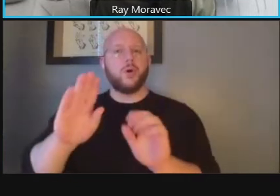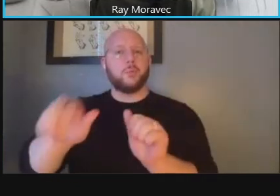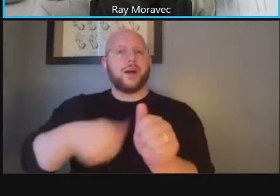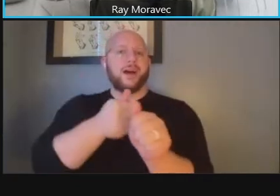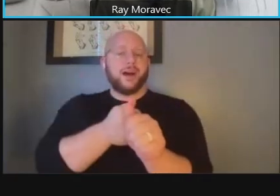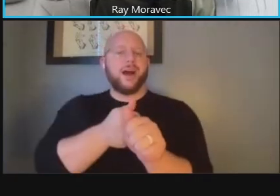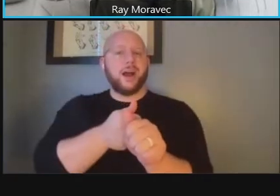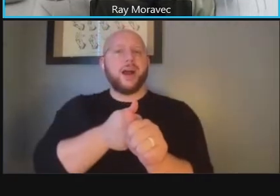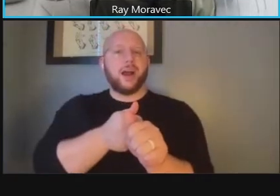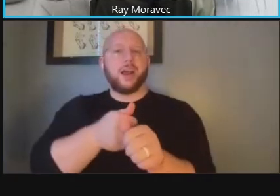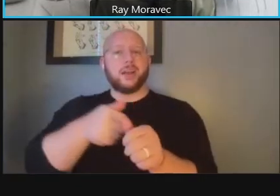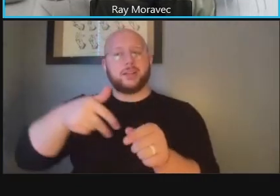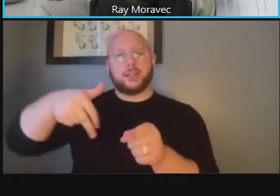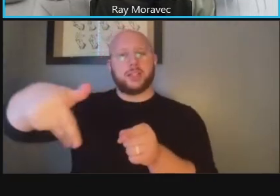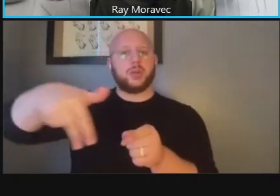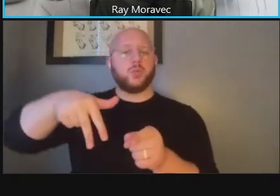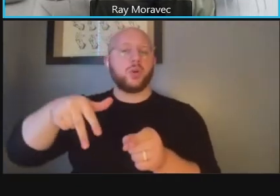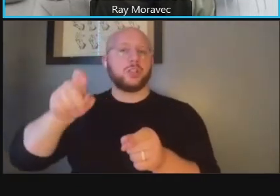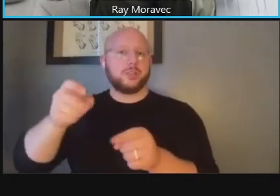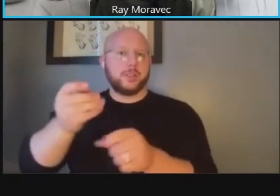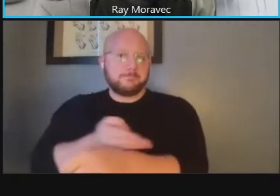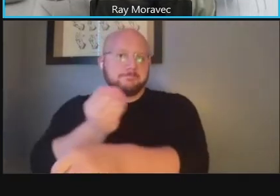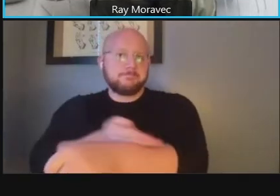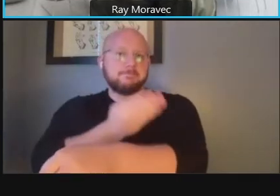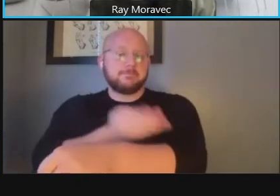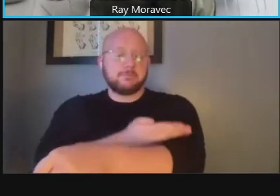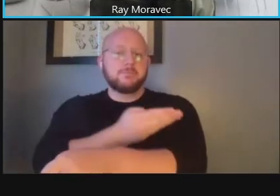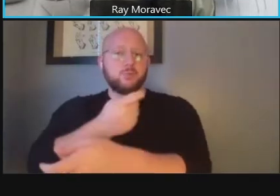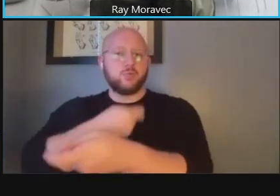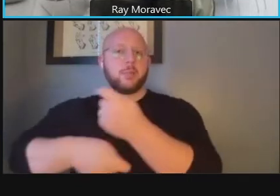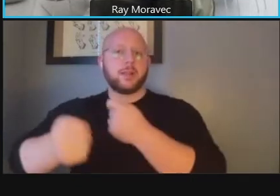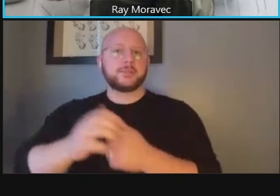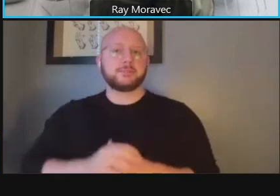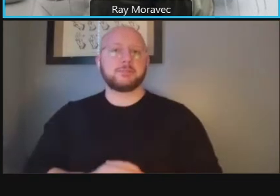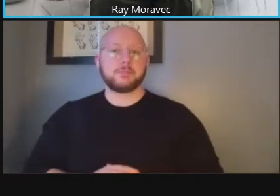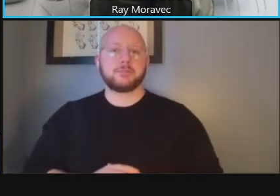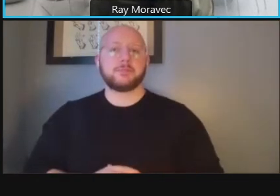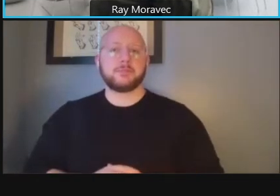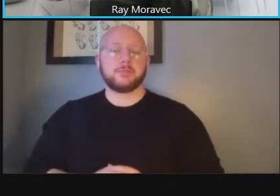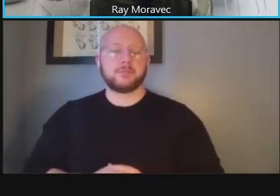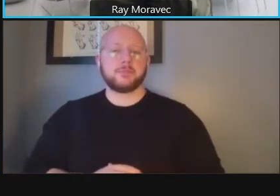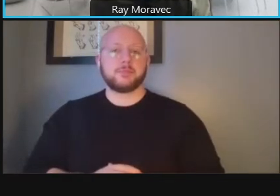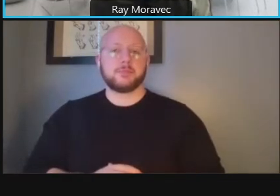are some things we may need to do with curb bump outs as it relates to security and other items but